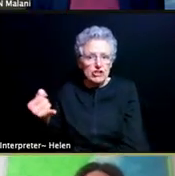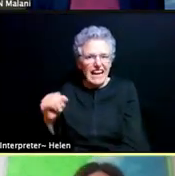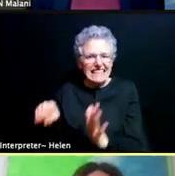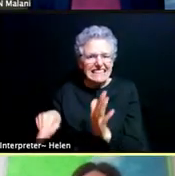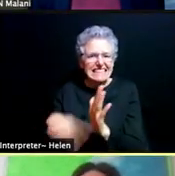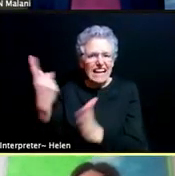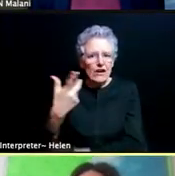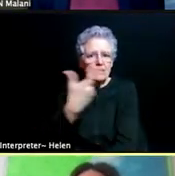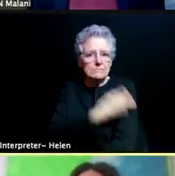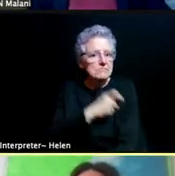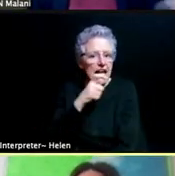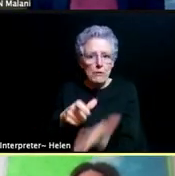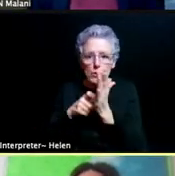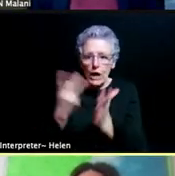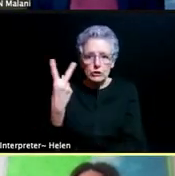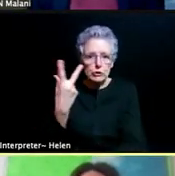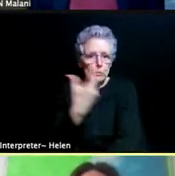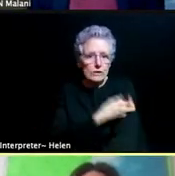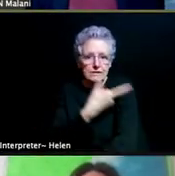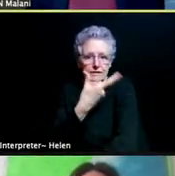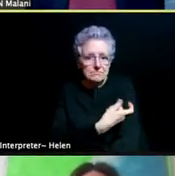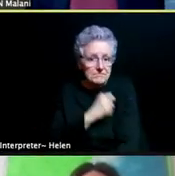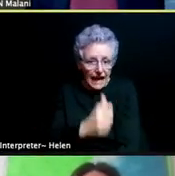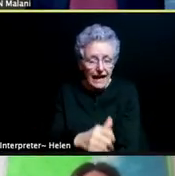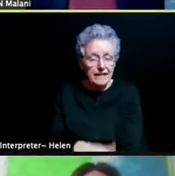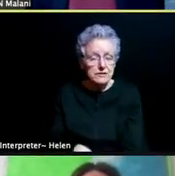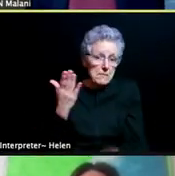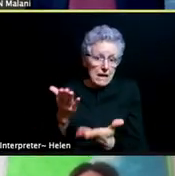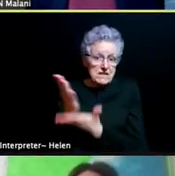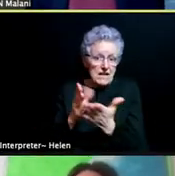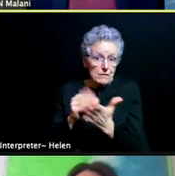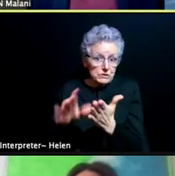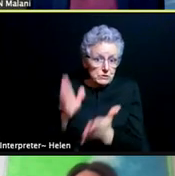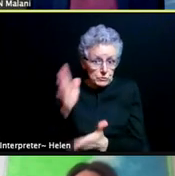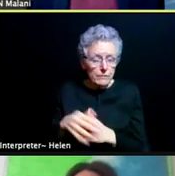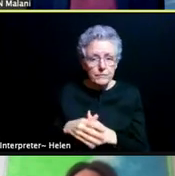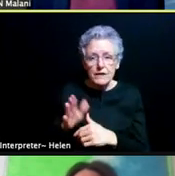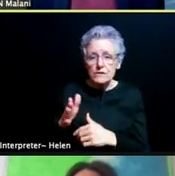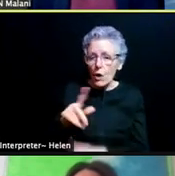So speaking of which, do you plan to vaccinate students? And if so, roughly when?